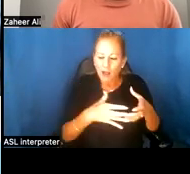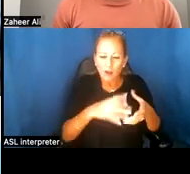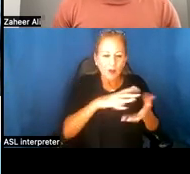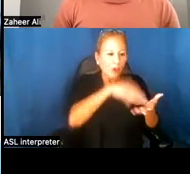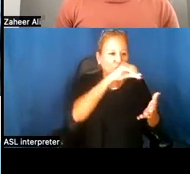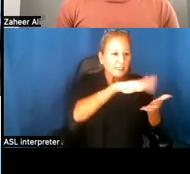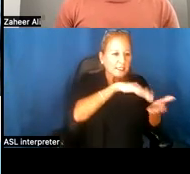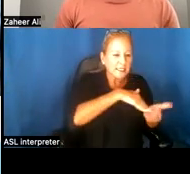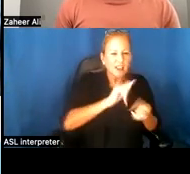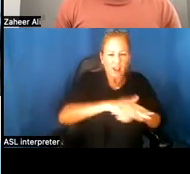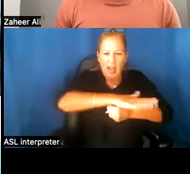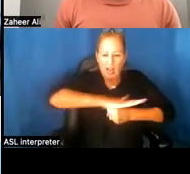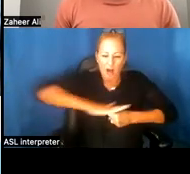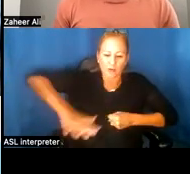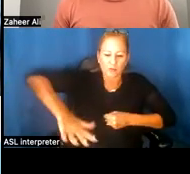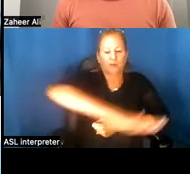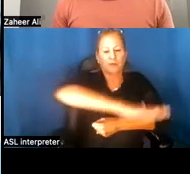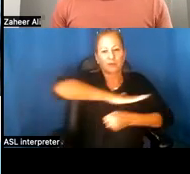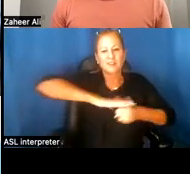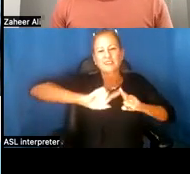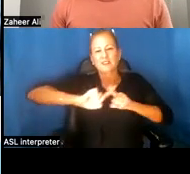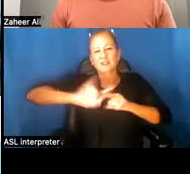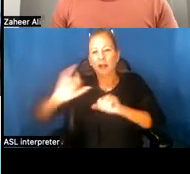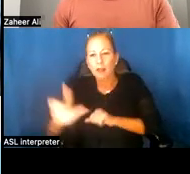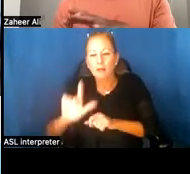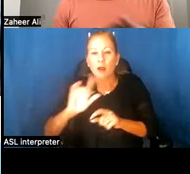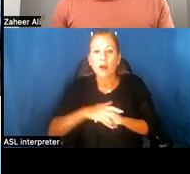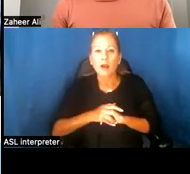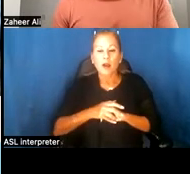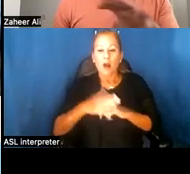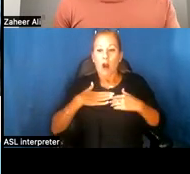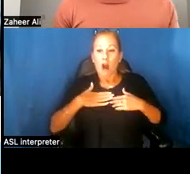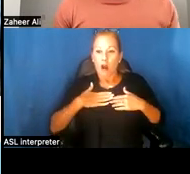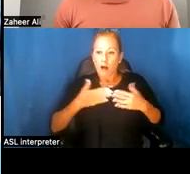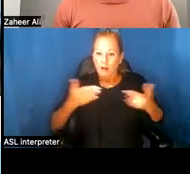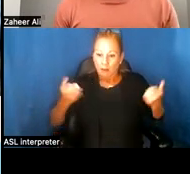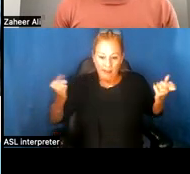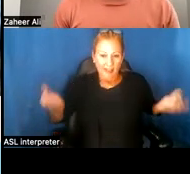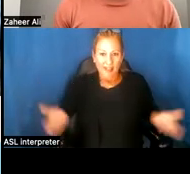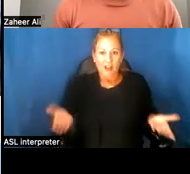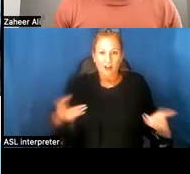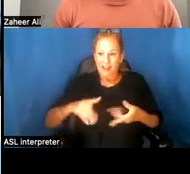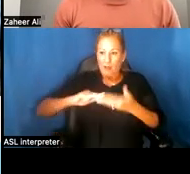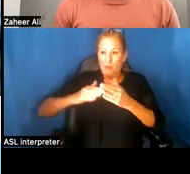we gathered at libraries. And our presence in- throughout the communities in Brooklyn affirmed